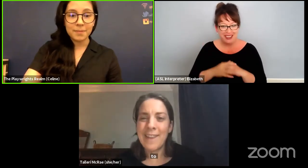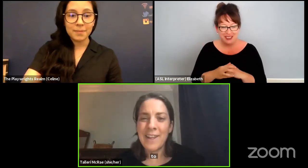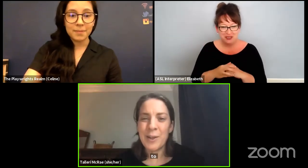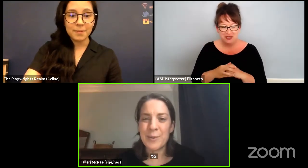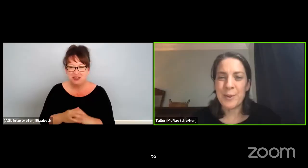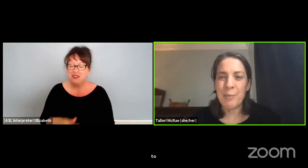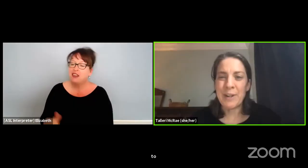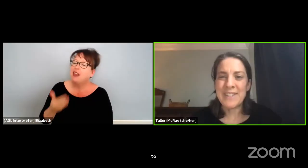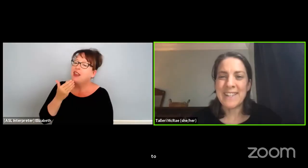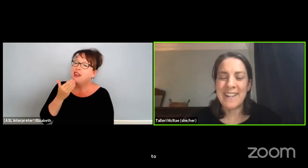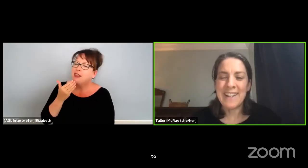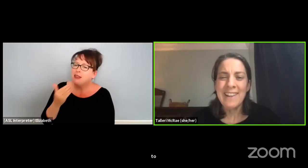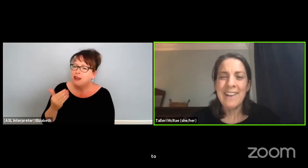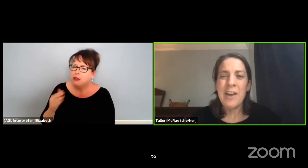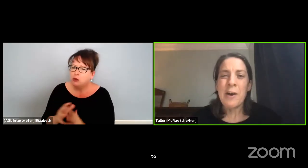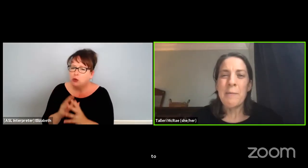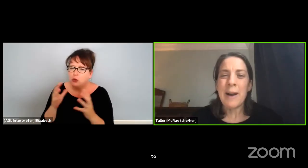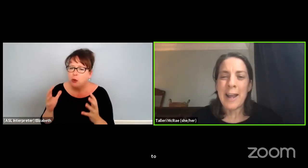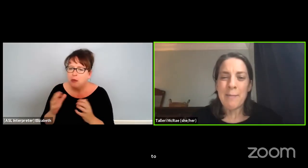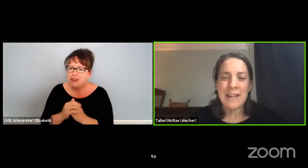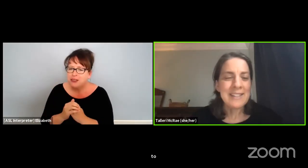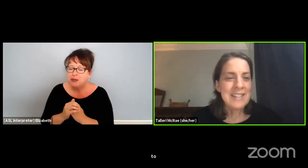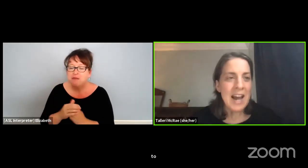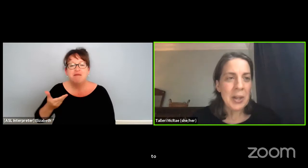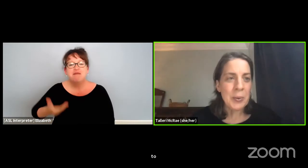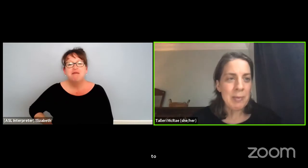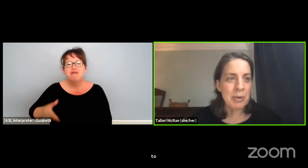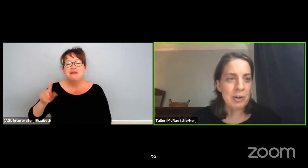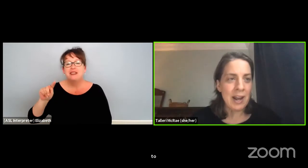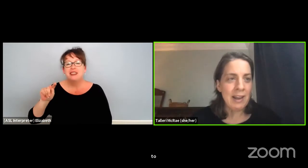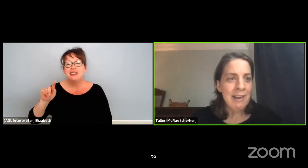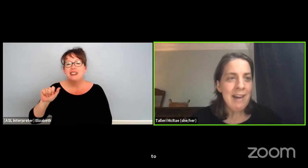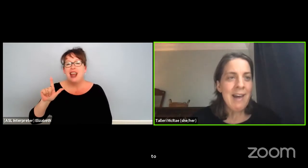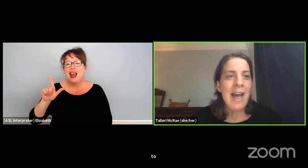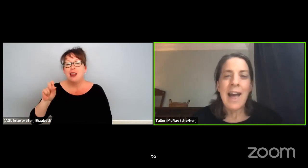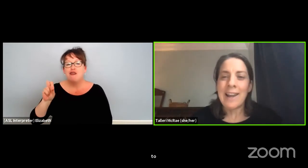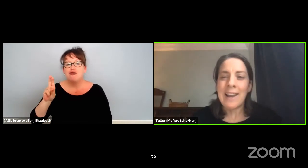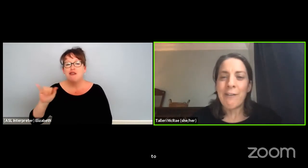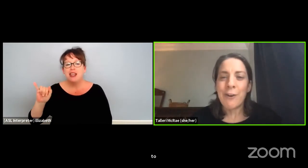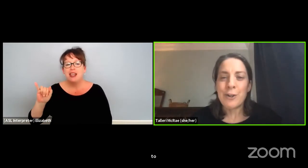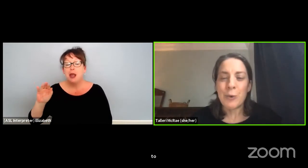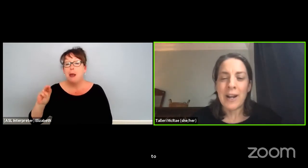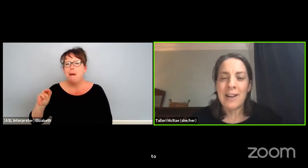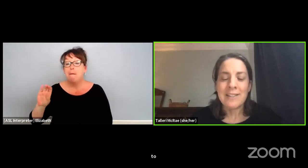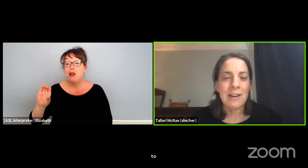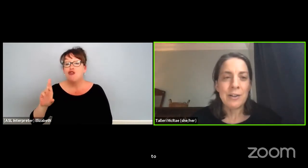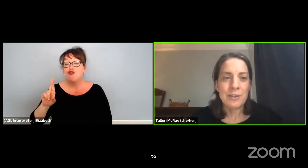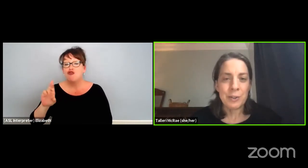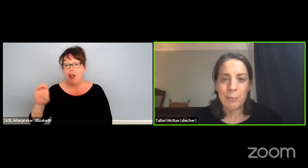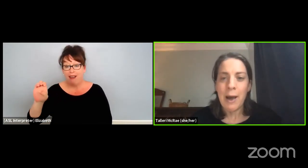Thank you so much, Celine. My name is Talleri McRae and if you're joining us on Zoom